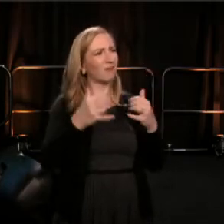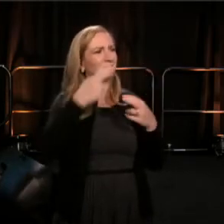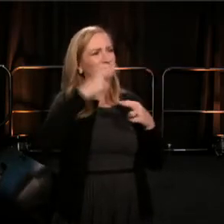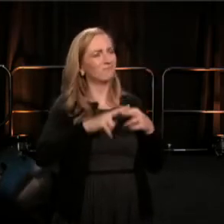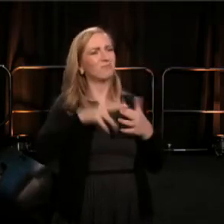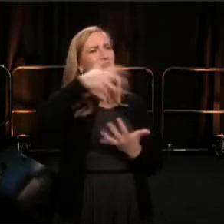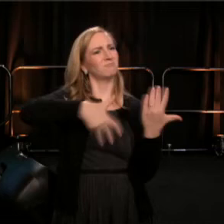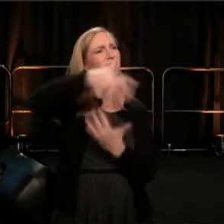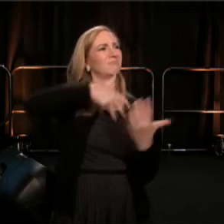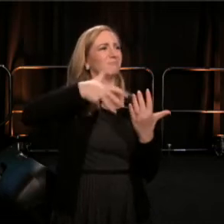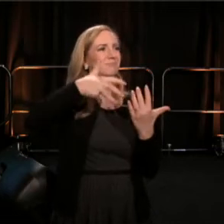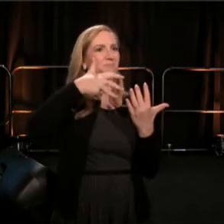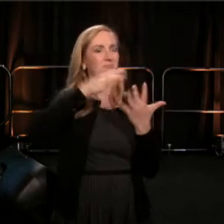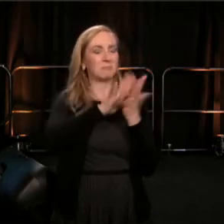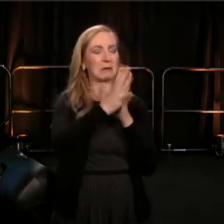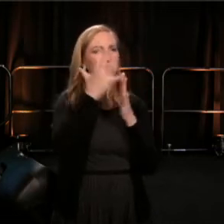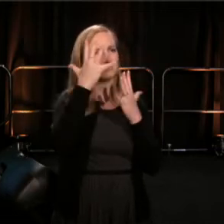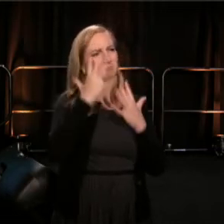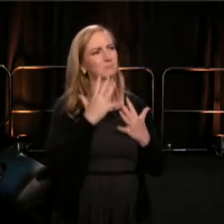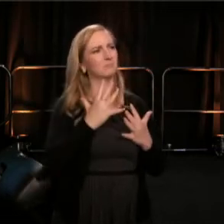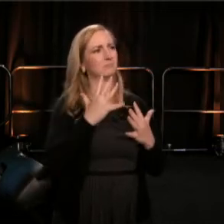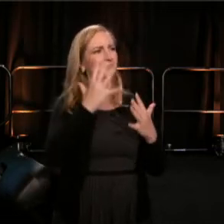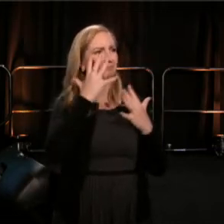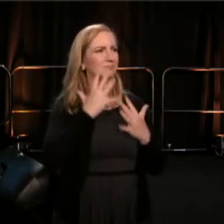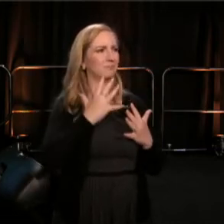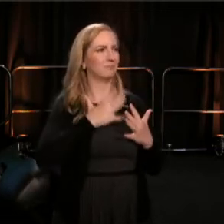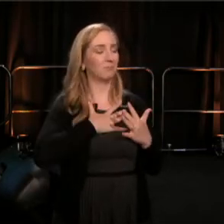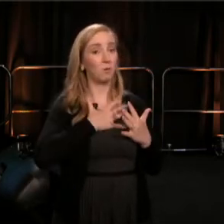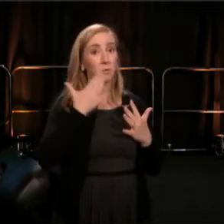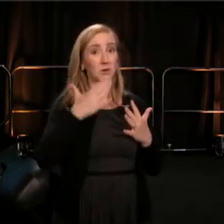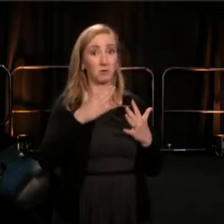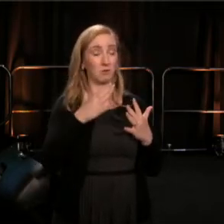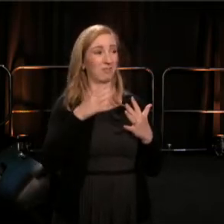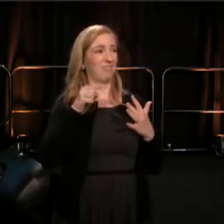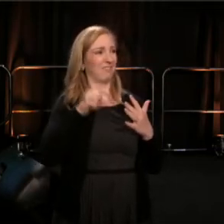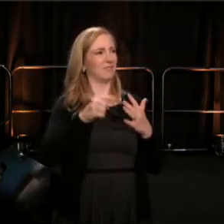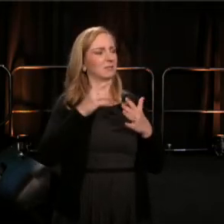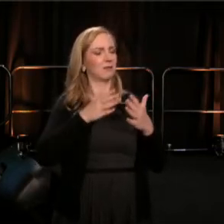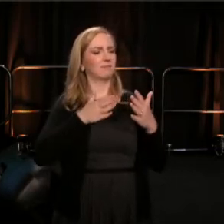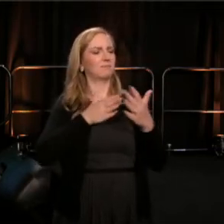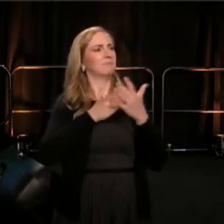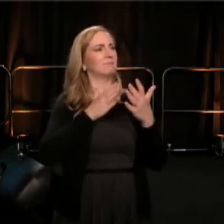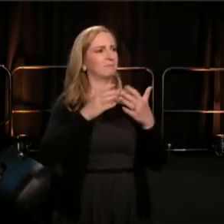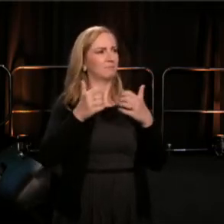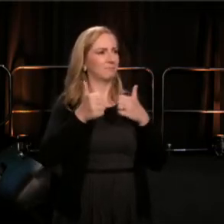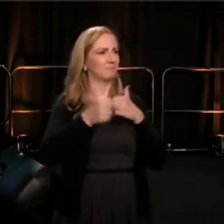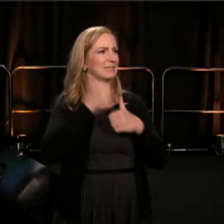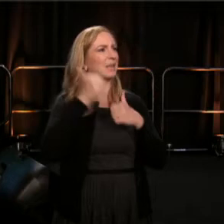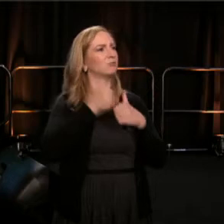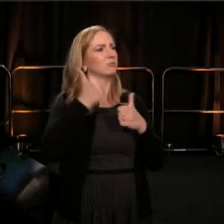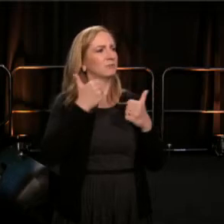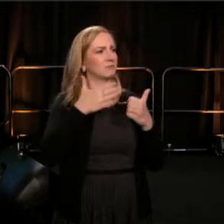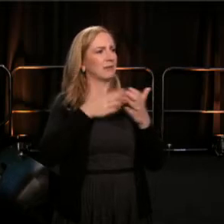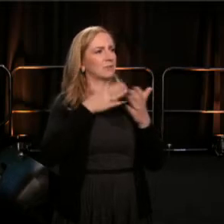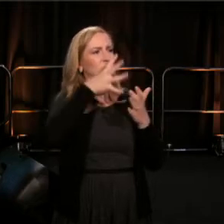We didn't know that the epidemic of violence against women, will be revealed in a culture of silence, in our own theater community.